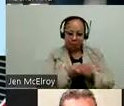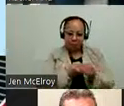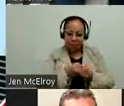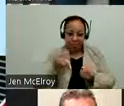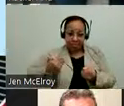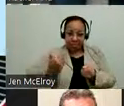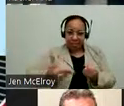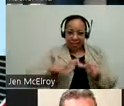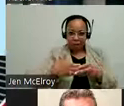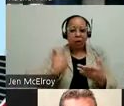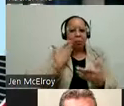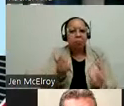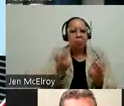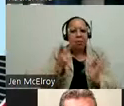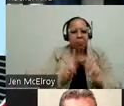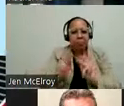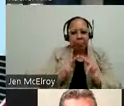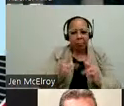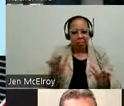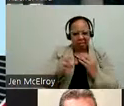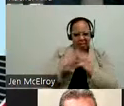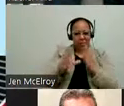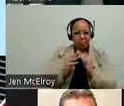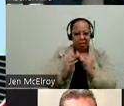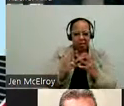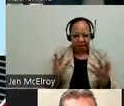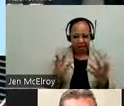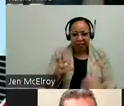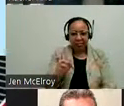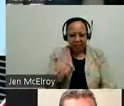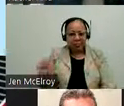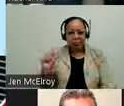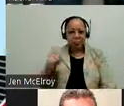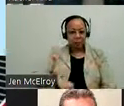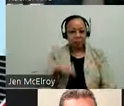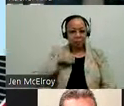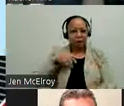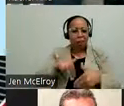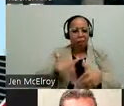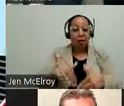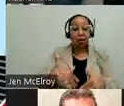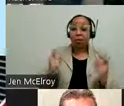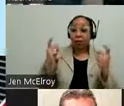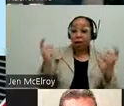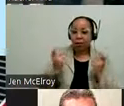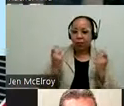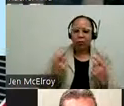people at this meeting were on the disability Pride Parade and I think the anniversary is such an important time for us to gather and be with each